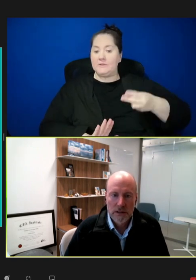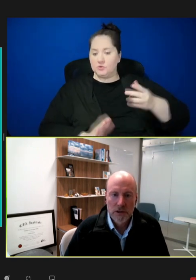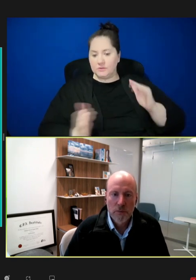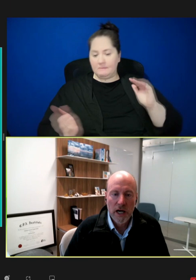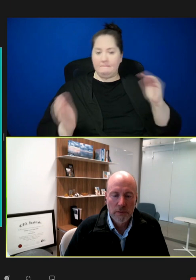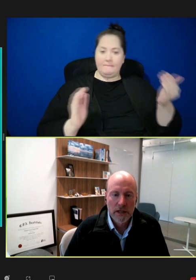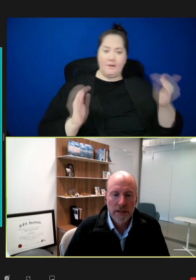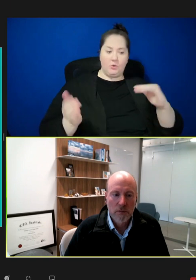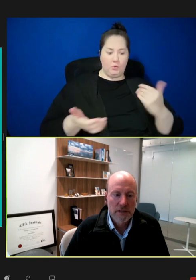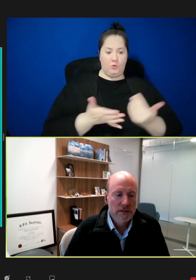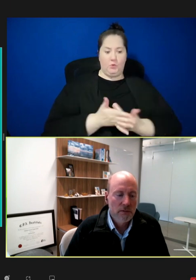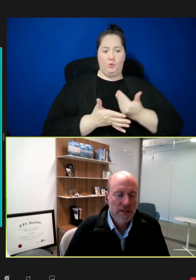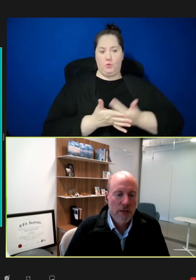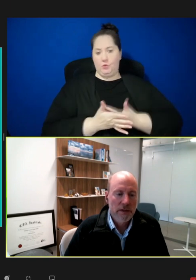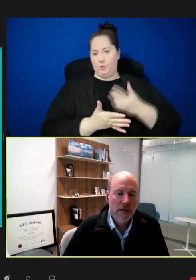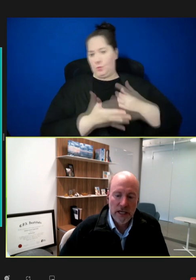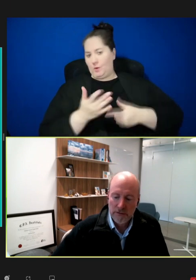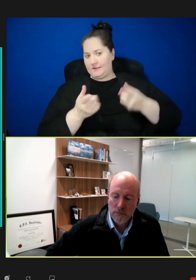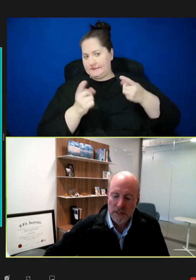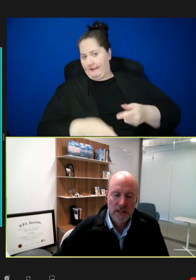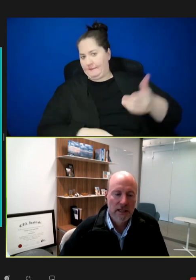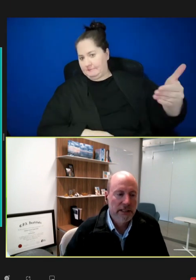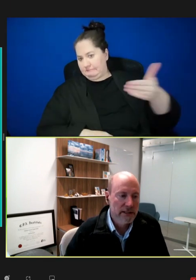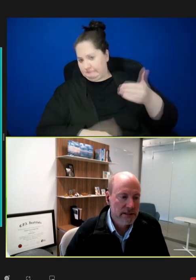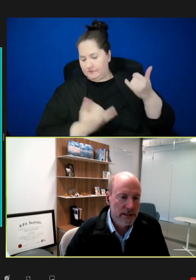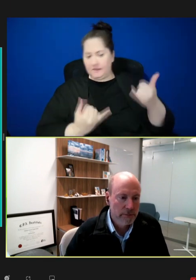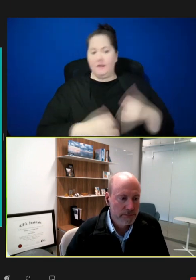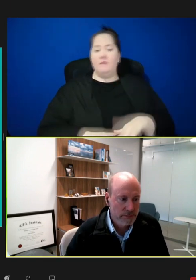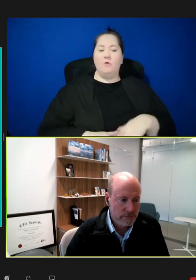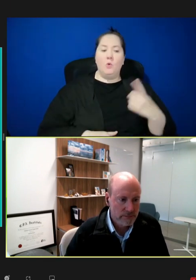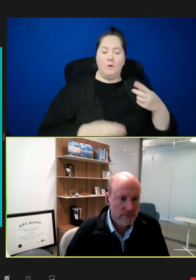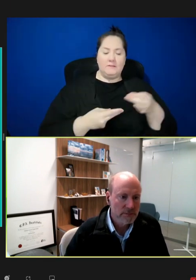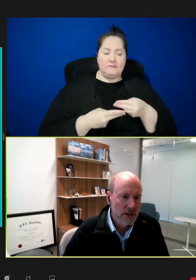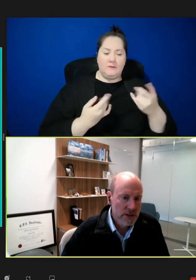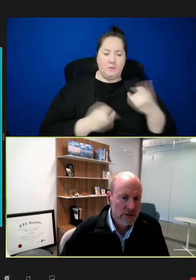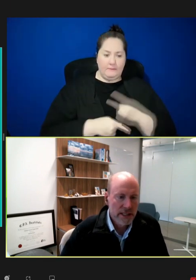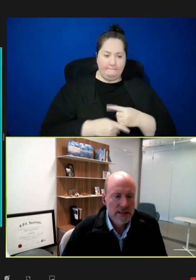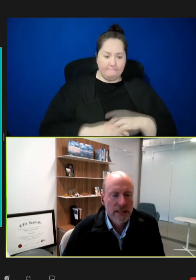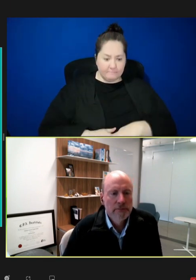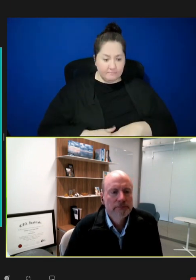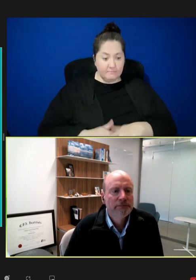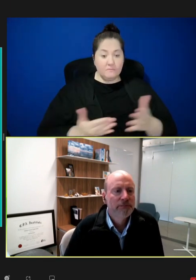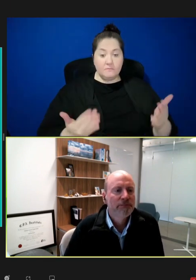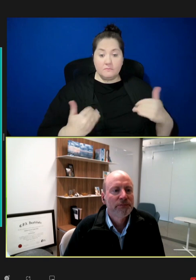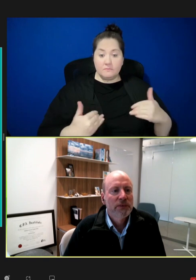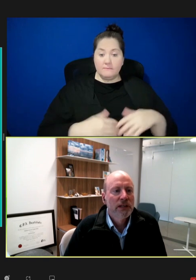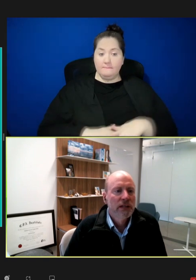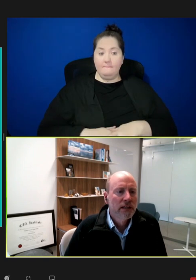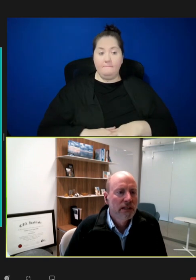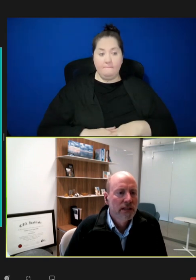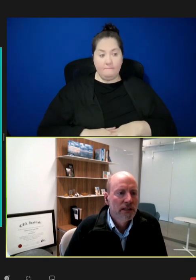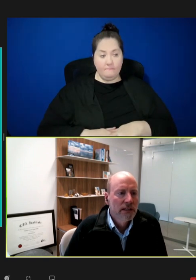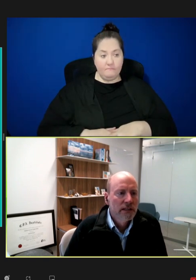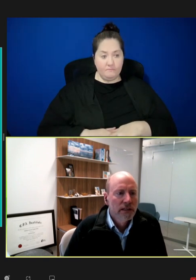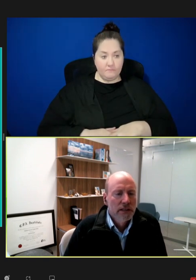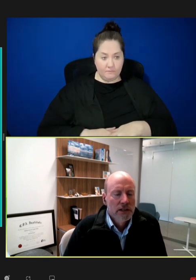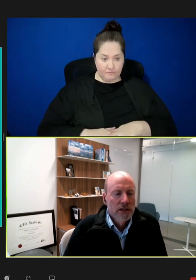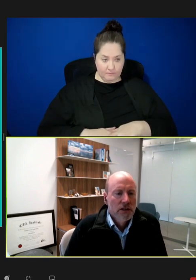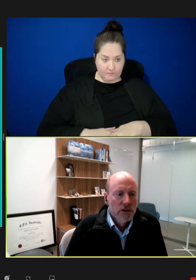the new pipeline and what's happening there. And I have one slide on that today. So, next slide.